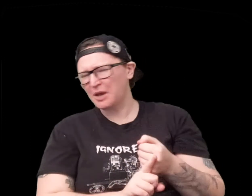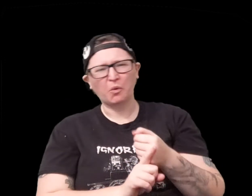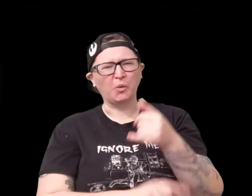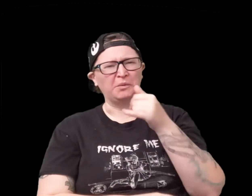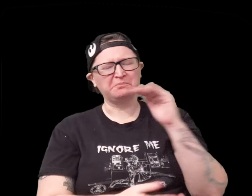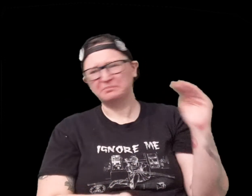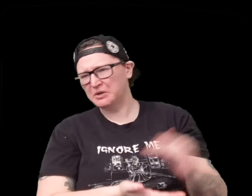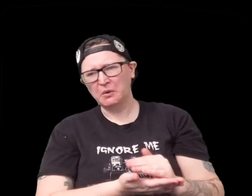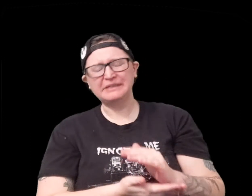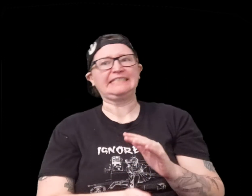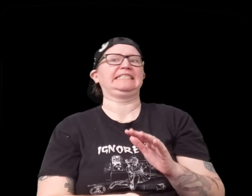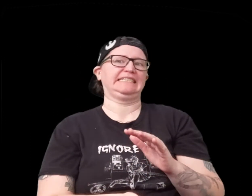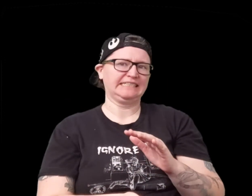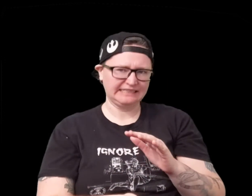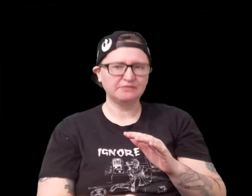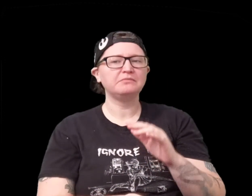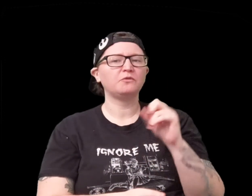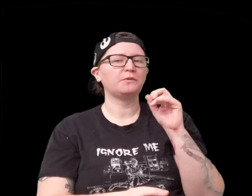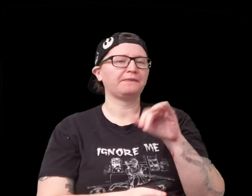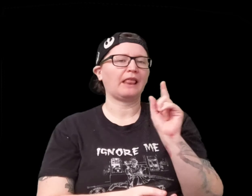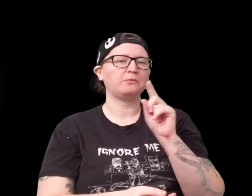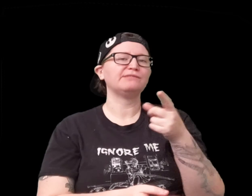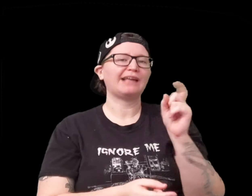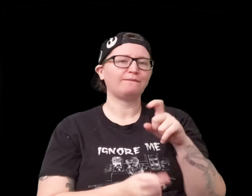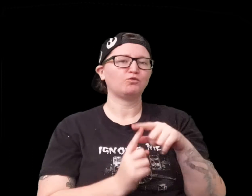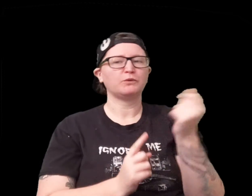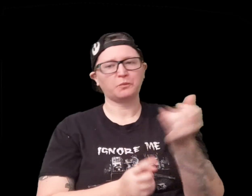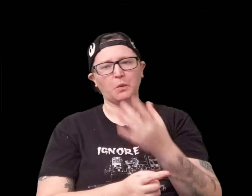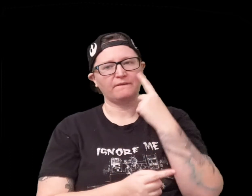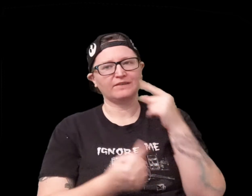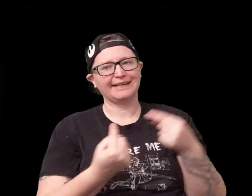really strong or might have a really huge blow and your luck goes way down and that's where